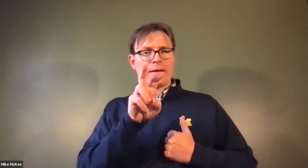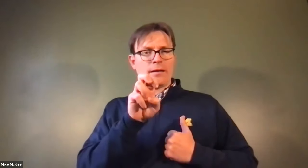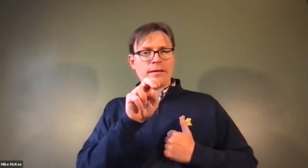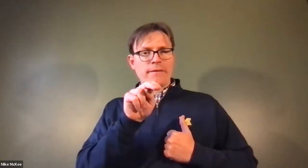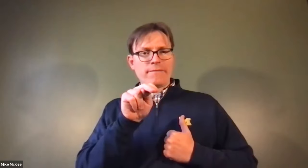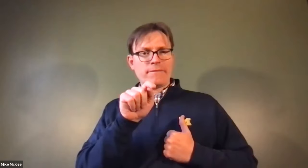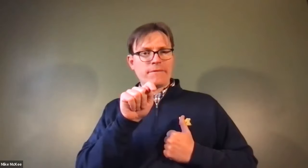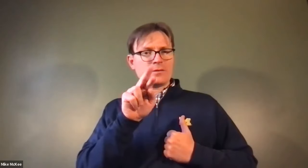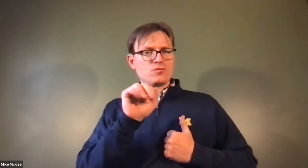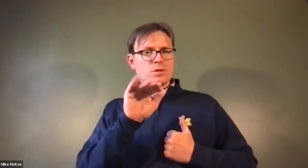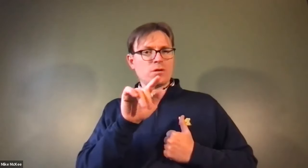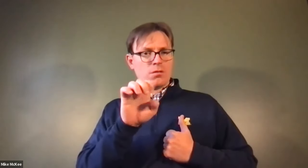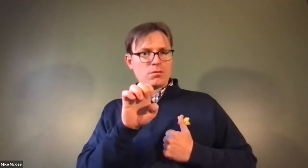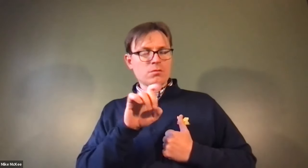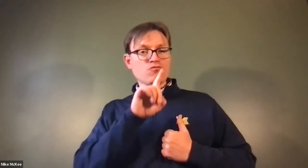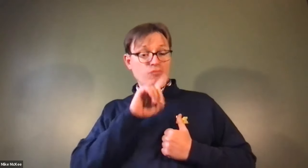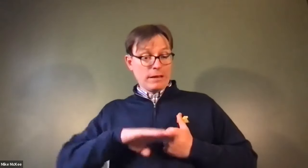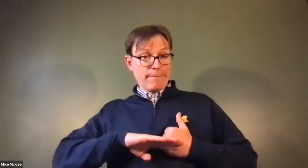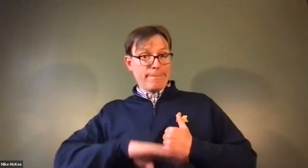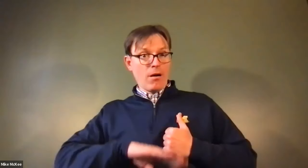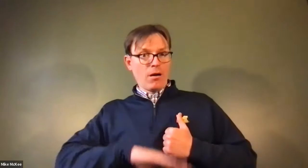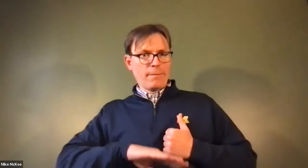James Cech: And then flows down into the right ventricle.